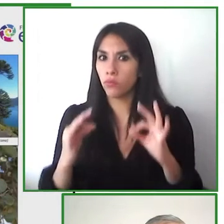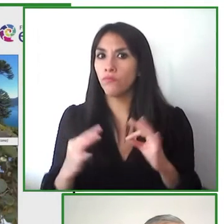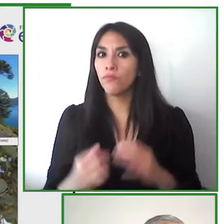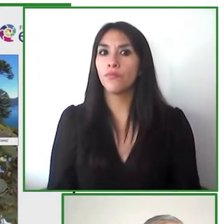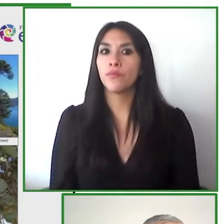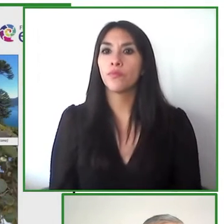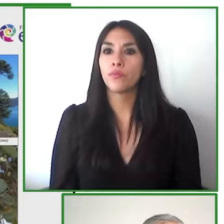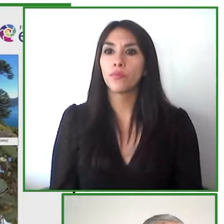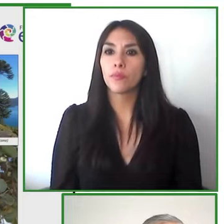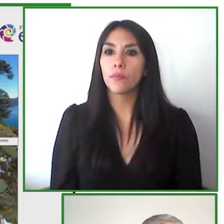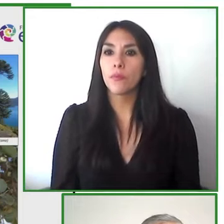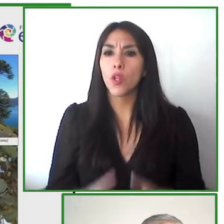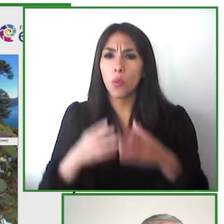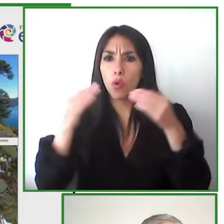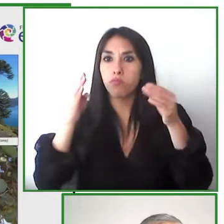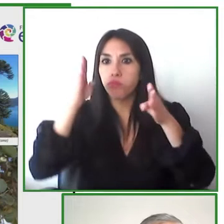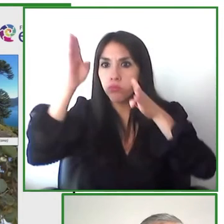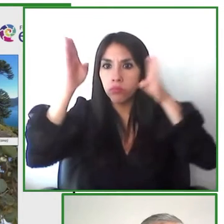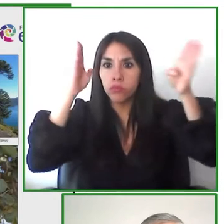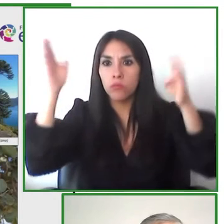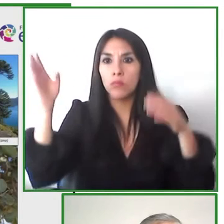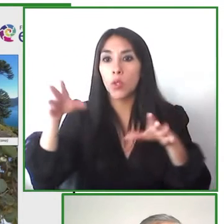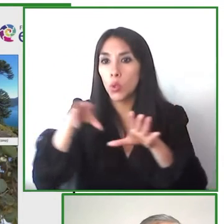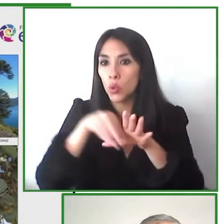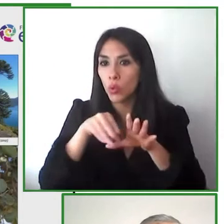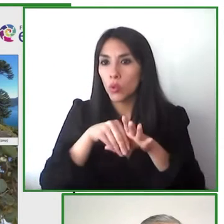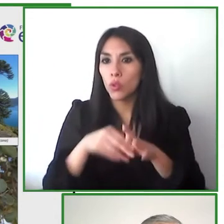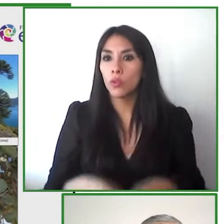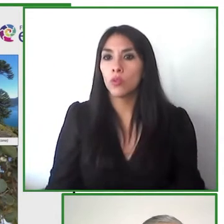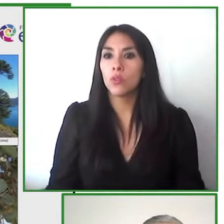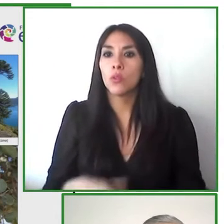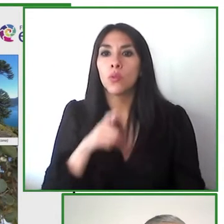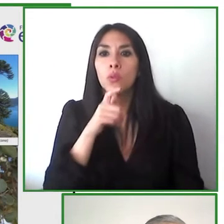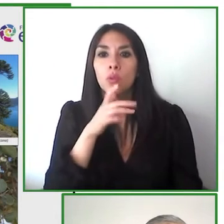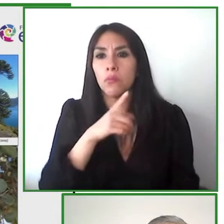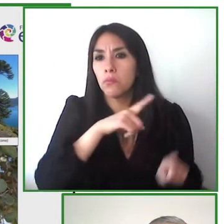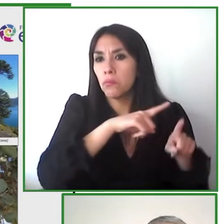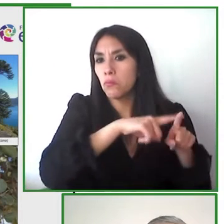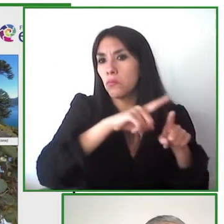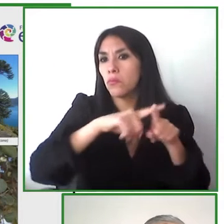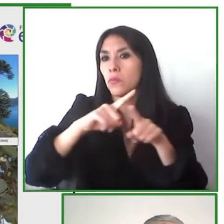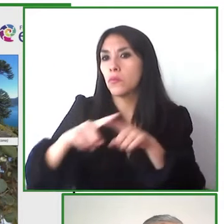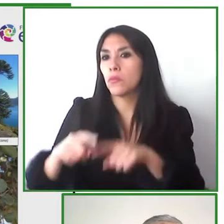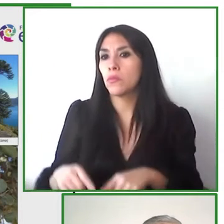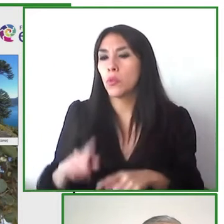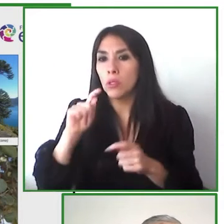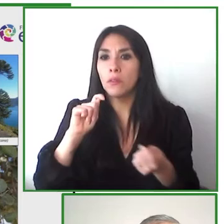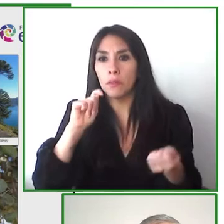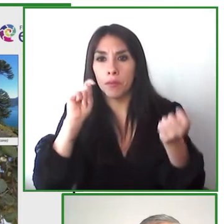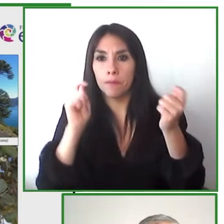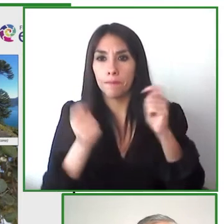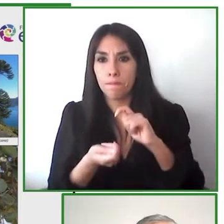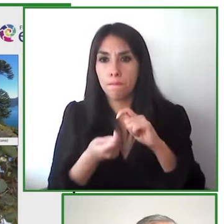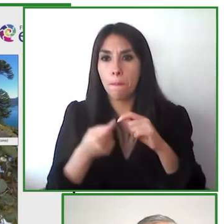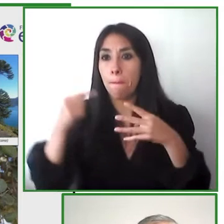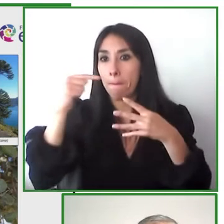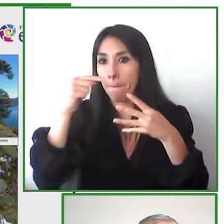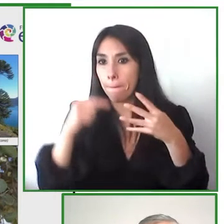and volunteers the trails that we use have been adapted there